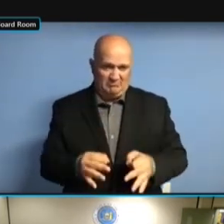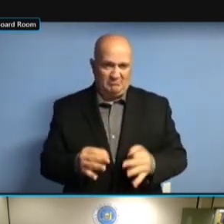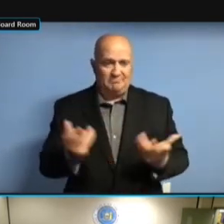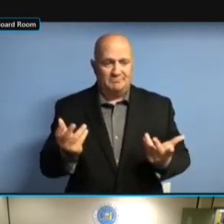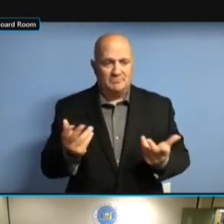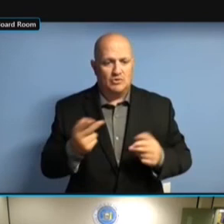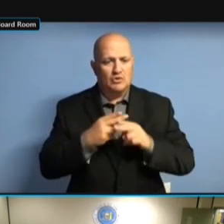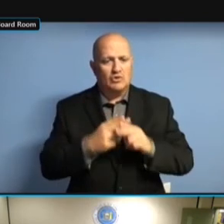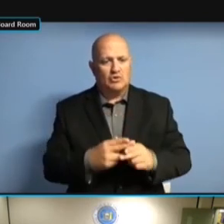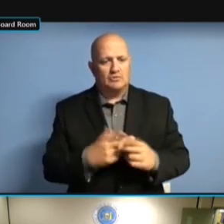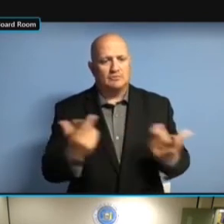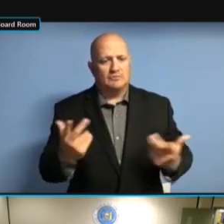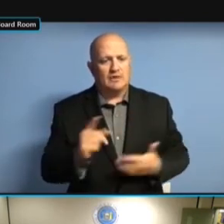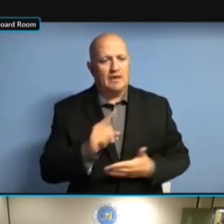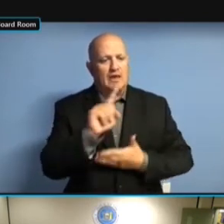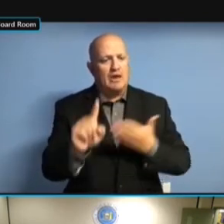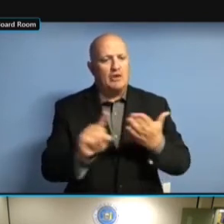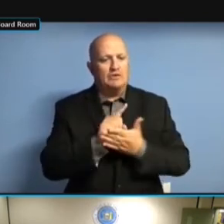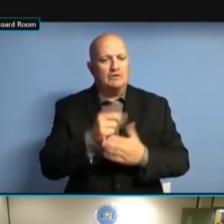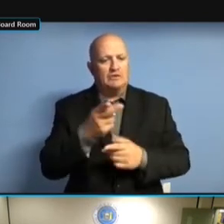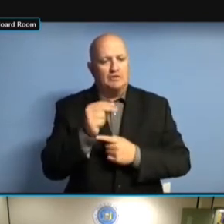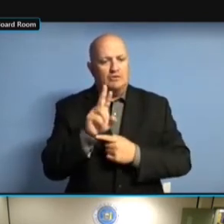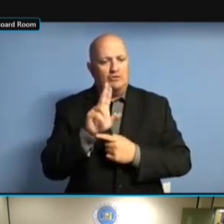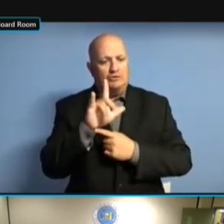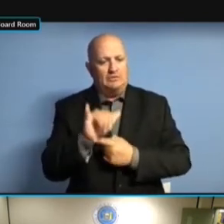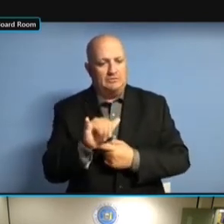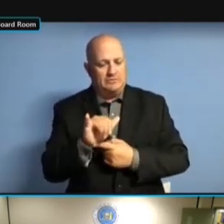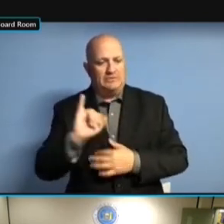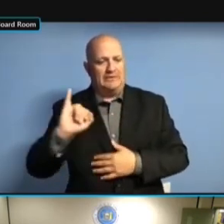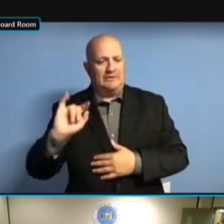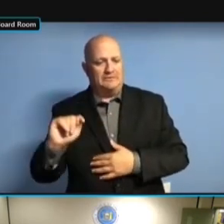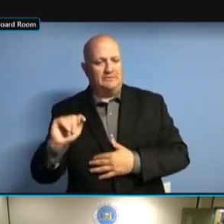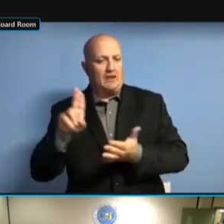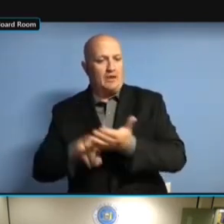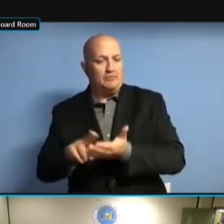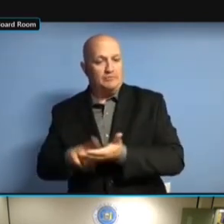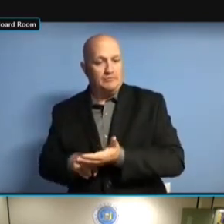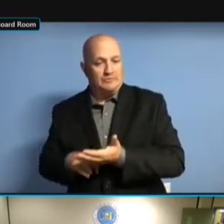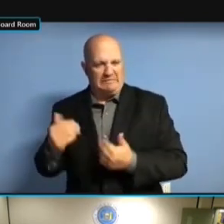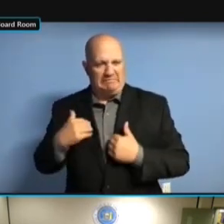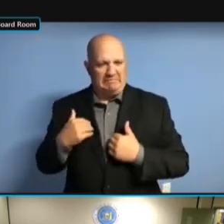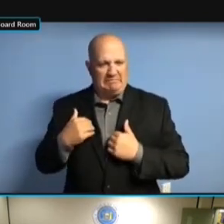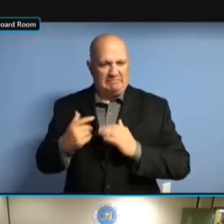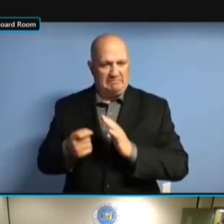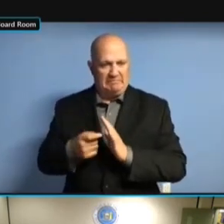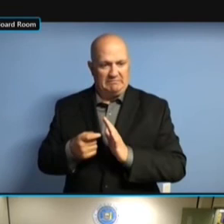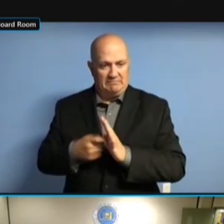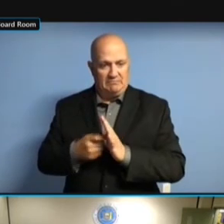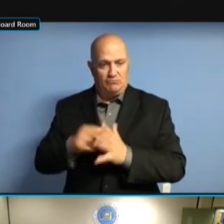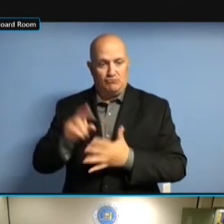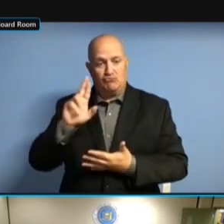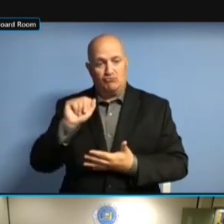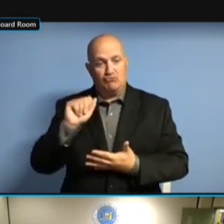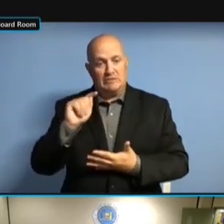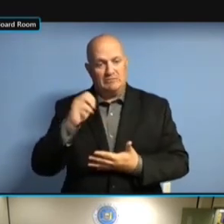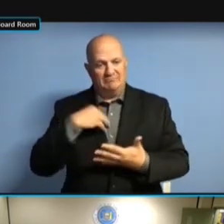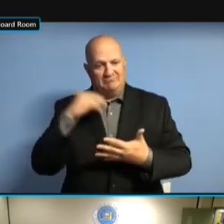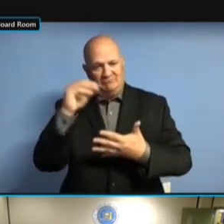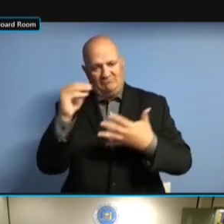HAVE, HOURLY I.T. CONTRACTORS, THEY'RE NEW HAVE, HOURLY I.T. CONTRACTORS, THEY'RE NEW CONTRACTS, HAVE, HOURLY I.T. CONTRACTORS, THEY'RE NEW CONTRACTS, ACTUALLY THEY'RE NEW CONTRACTS, ACTUALLY THEY'RE NEW CONTRACTS, ACTUALLY THE THEY'RE NEW CONTRACTS, ACTUALLY THE RATES THEY'RE NEW CONTRACTS, ACTUALLY THE RATES ACTUALLY THEY'RE NEW CONTRACTS, ACTUALLY THE RATES ACTUALLY WENT THEY'RE NEW CONTRACTS, ACTUALLY THE RATES ACTUALLY WENT DOWN THEY'RE NEW CONTRACTS, ACTUALLY THE RATES ACTUALLY WENT DOWN FOR THE RATES ACTUALLY WENT DOWN FOR THE RATES ACTUALLY WENT DOWN FOR THEM. THEM. THEM. WE THEM. WE WERE THEM. WE WERE PAYING THEM. WE WERE PAYING MORE THEM. WE WERE PAYING MORE UNDER THEM. WE WERE PAYING MORE UNDER THE WE WERE PAYING MORE UNDER THE WE WERE PAYING MORE UNDER THE PREVIOUS